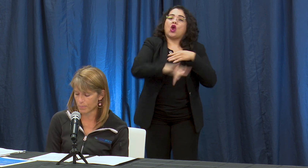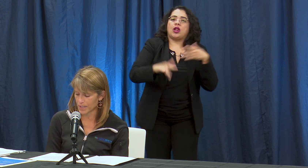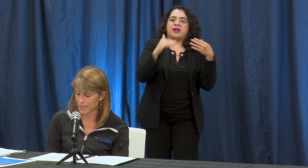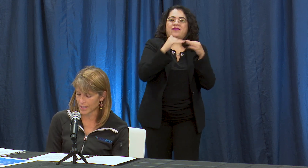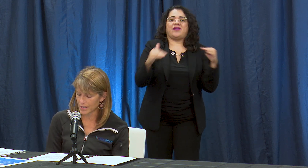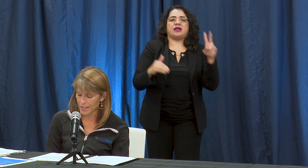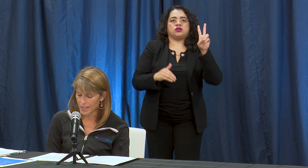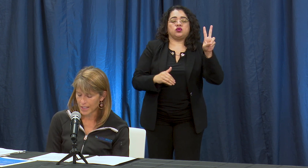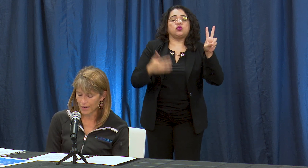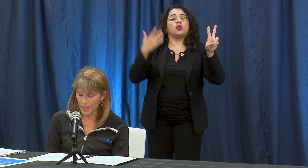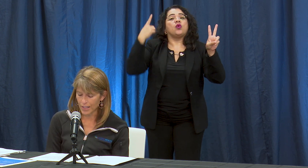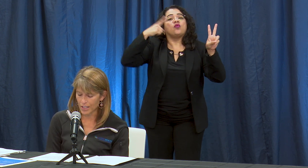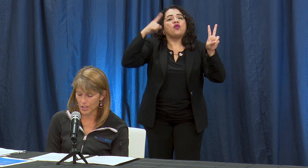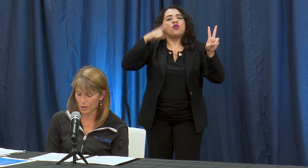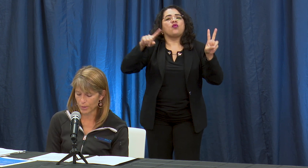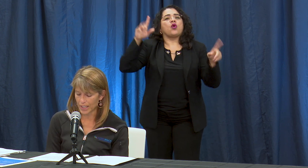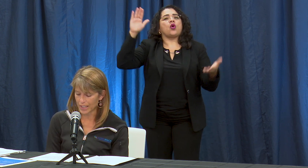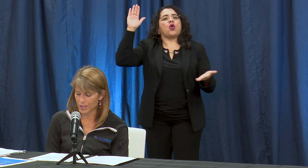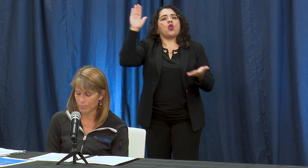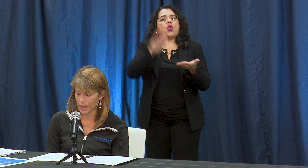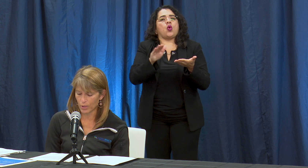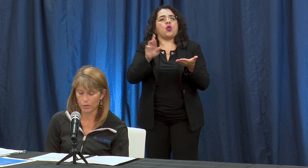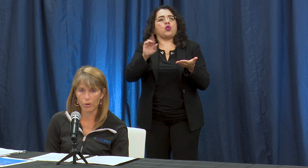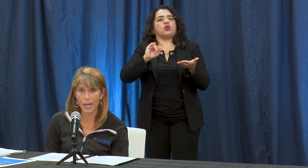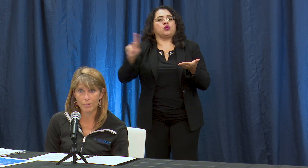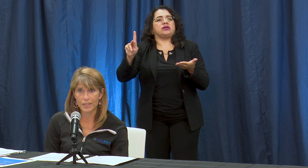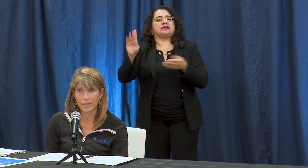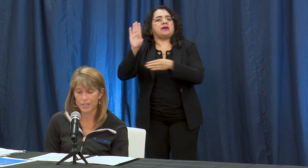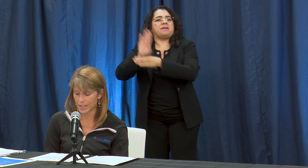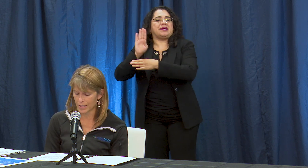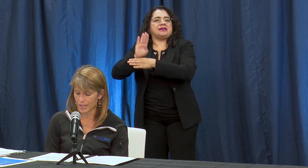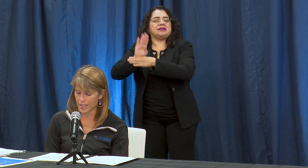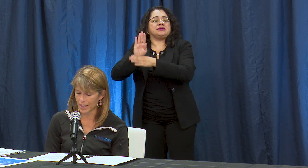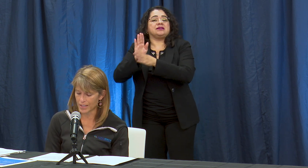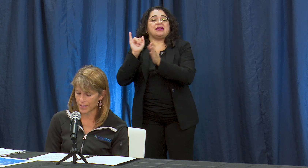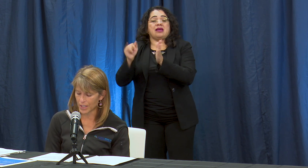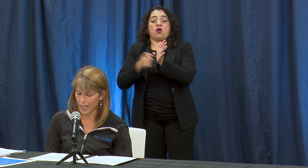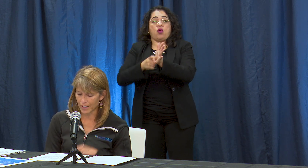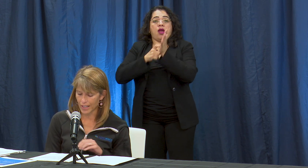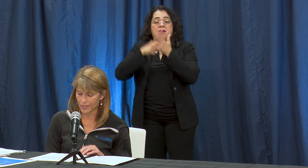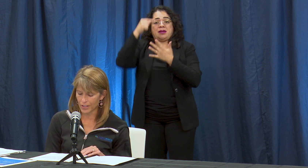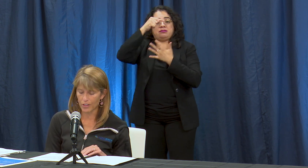businesses. Everything that is opening is opening with requirements to meet distancing and safety guidelines and other